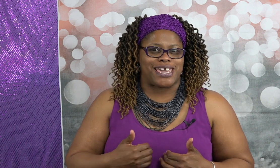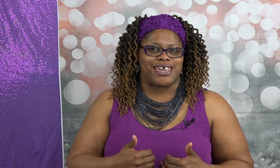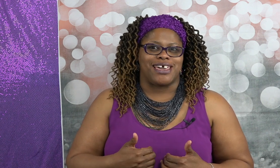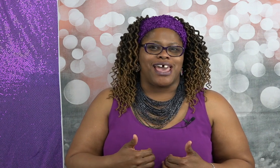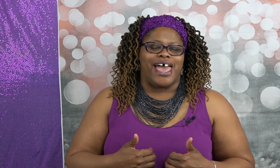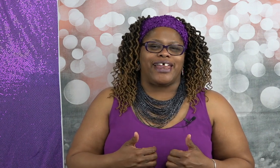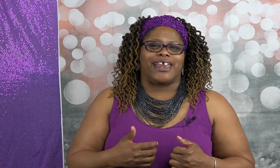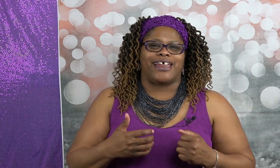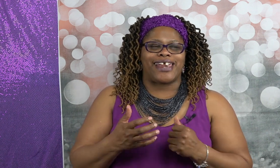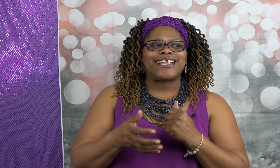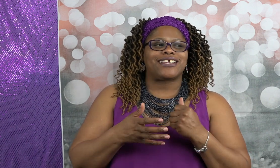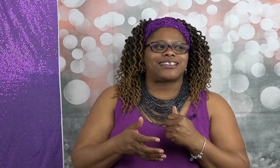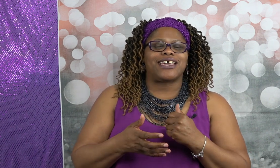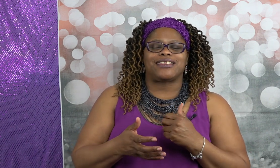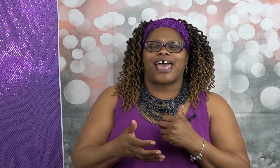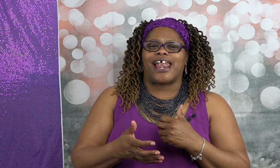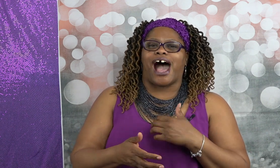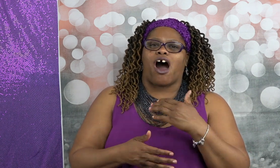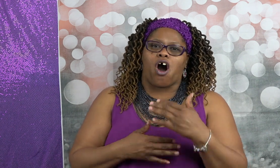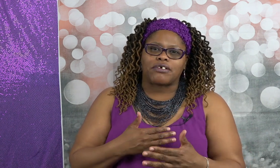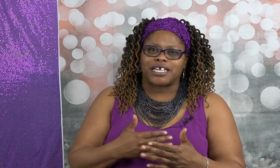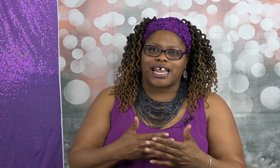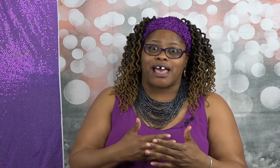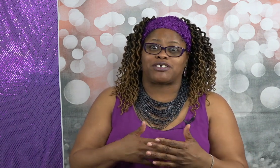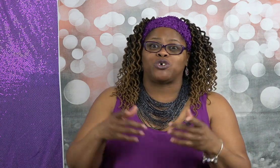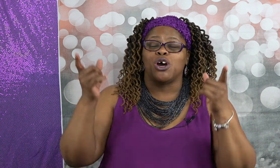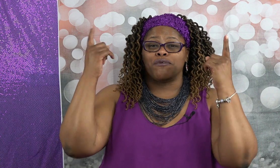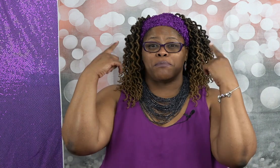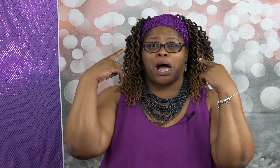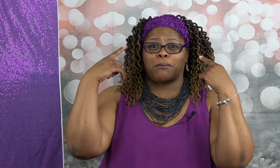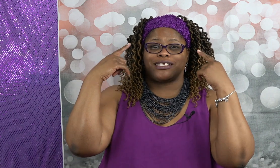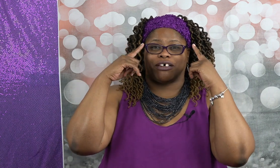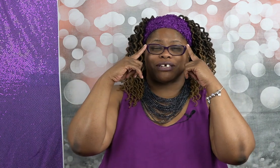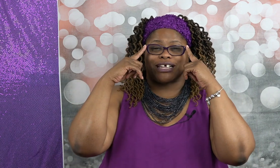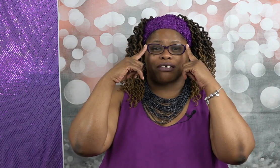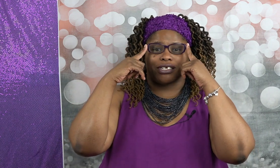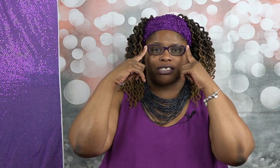and and that's the thing that I often have to remind myself because I see